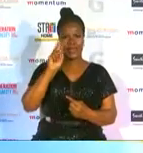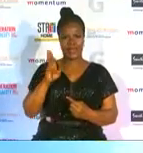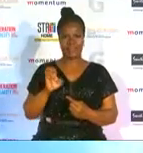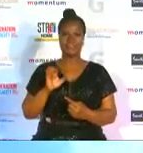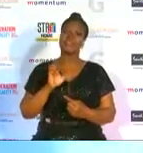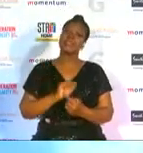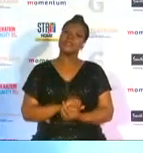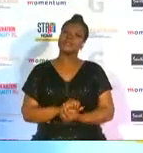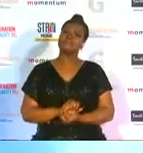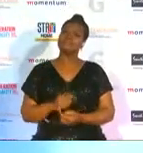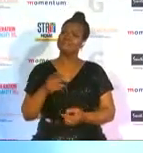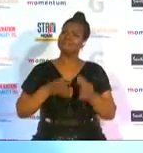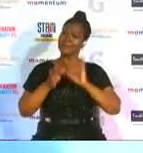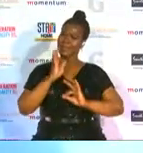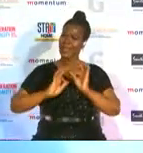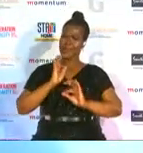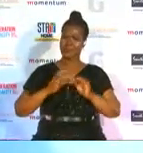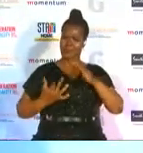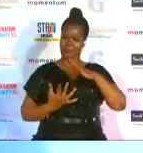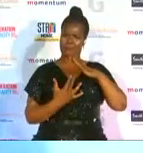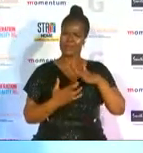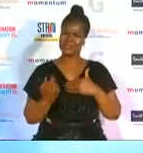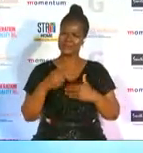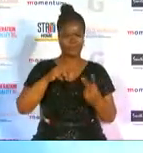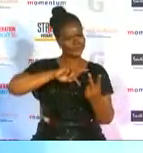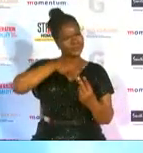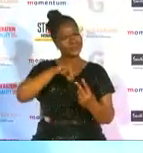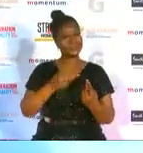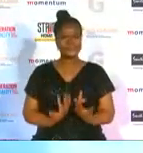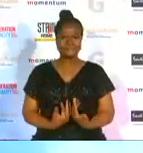me about the driving force and your passion towards gymnastics